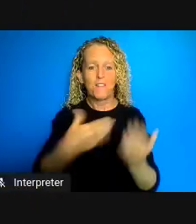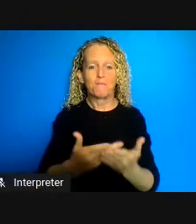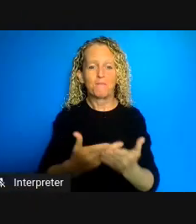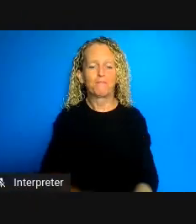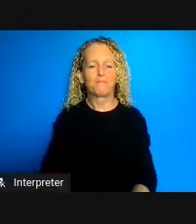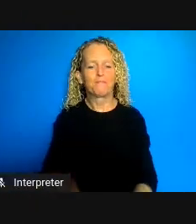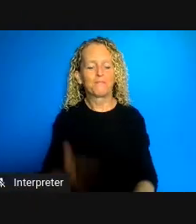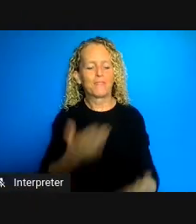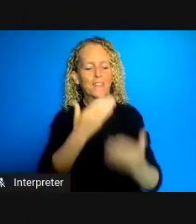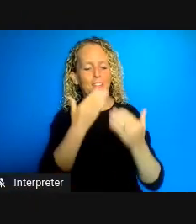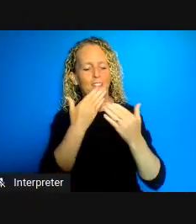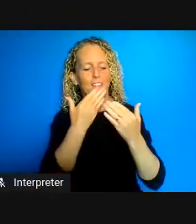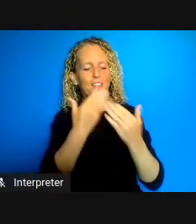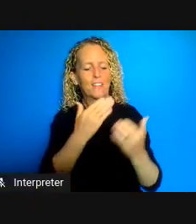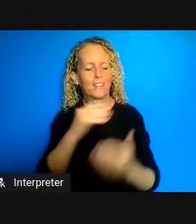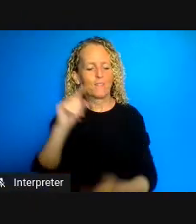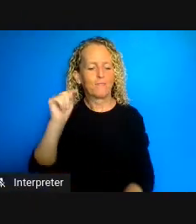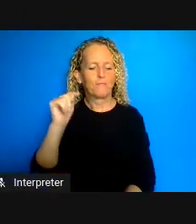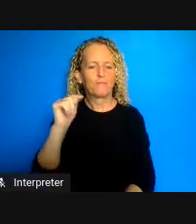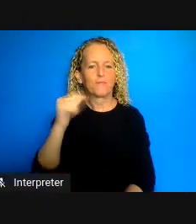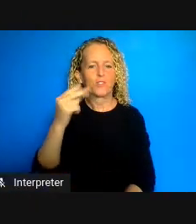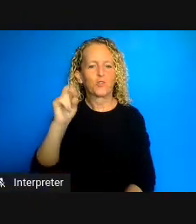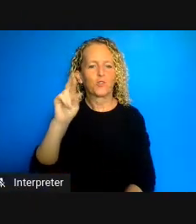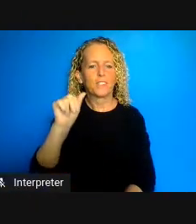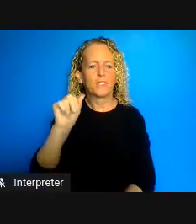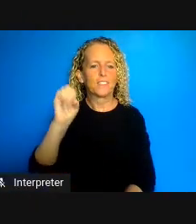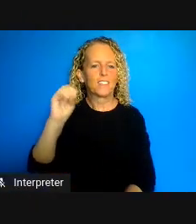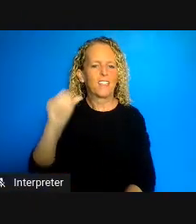introduction.Thank You Barrett for having me here today.